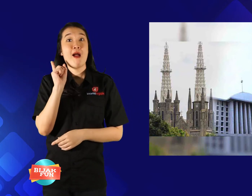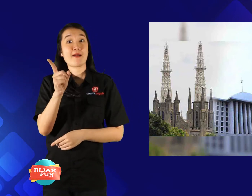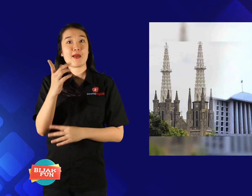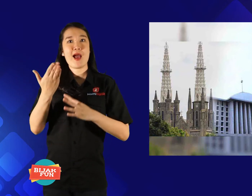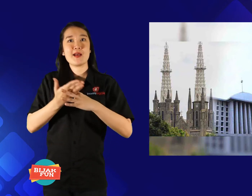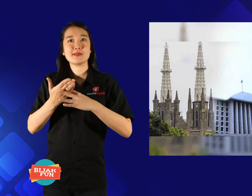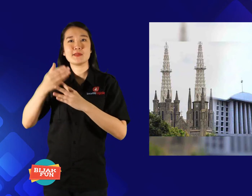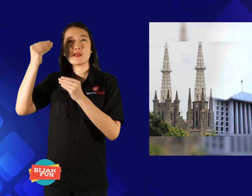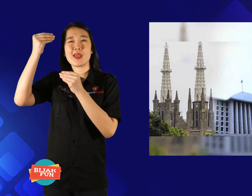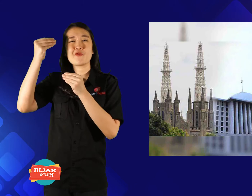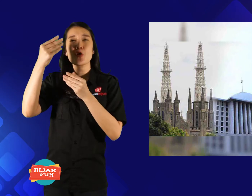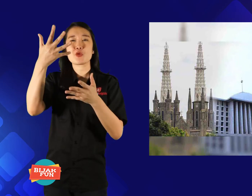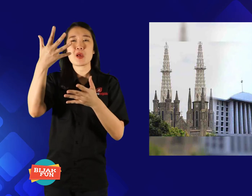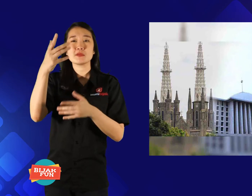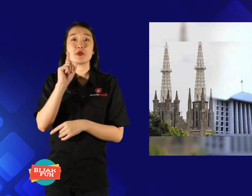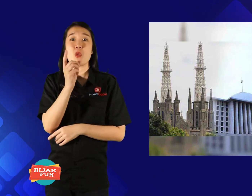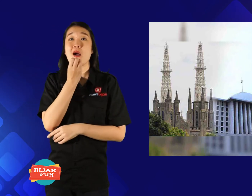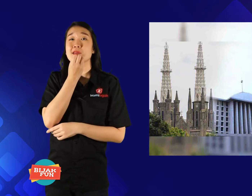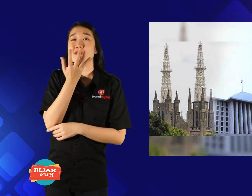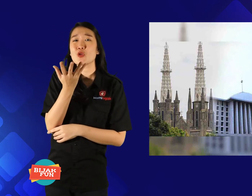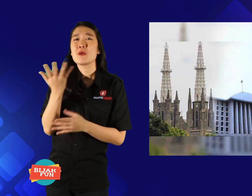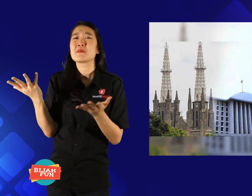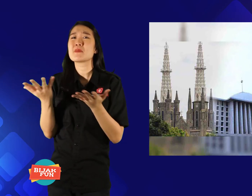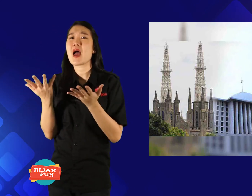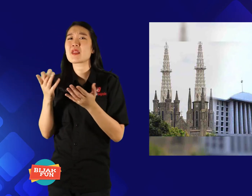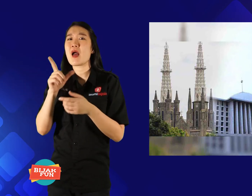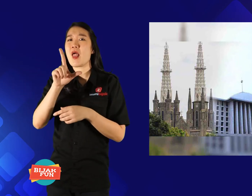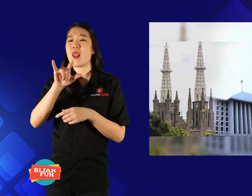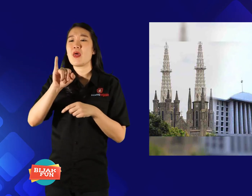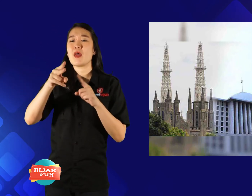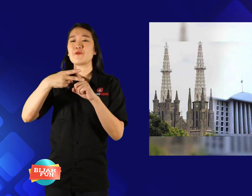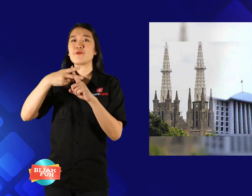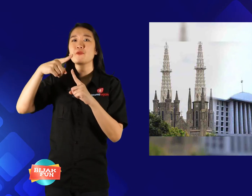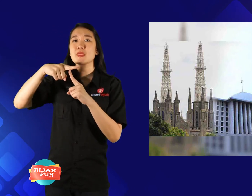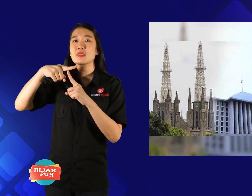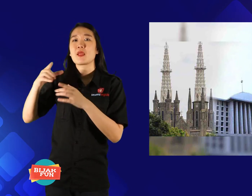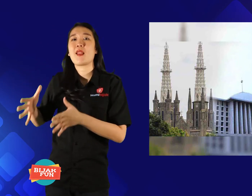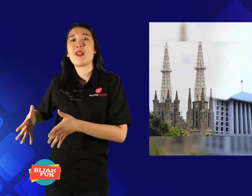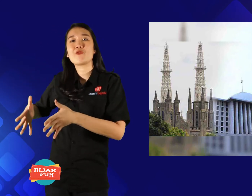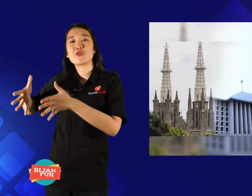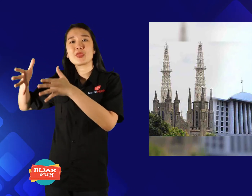Then there is access to elevator direction information.